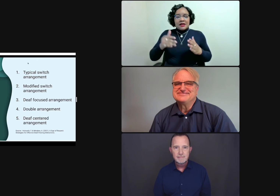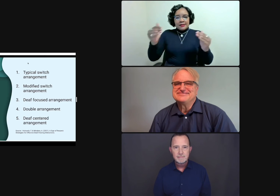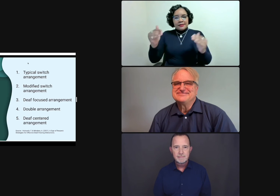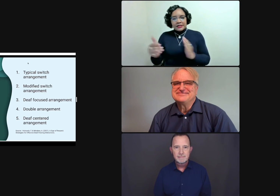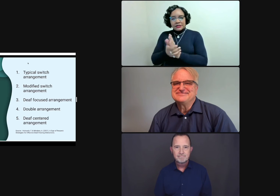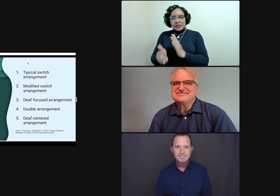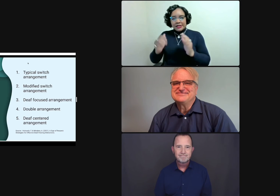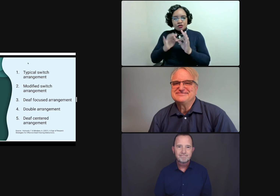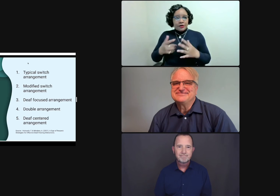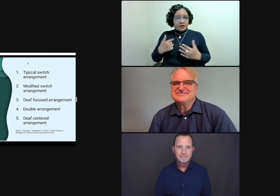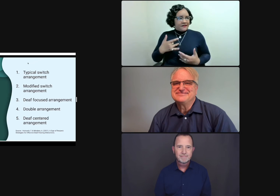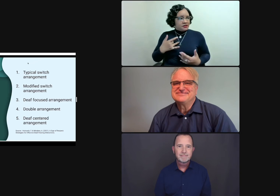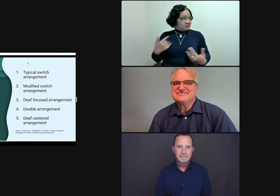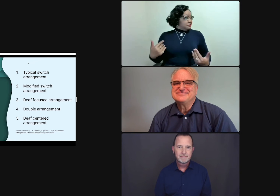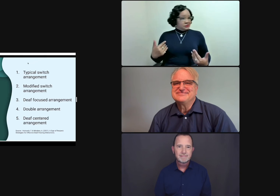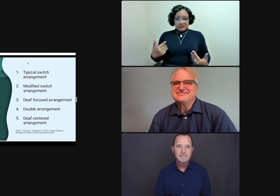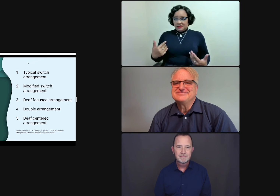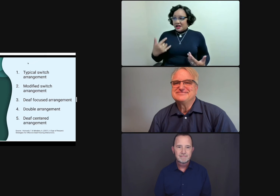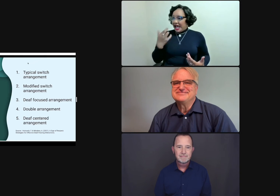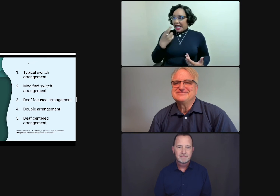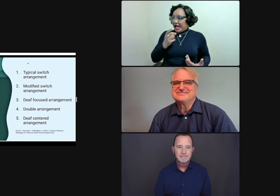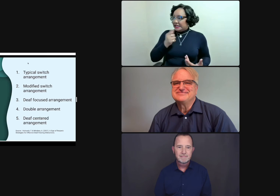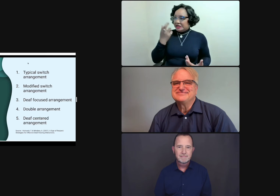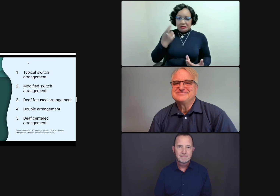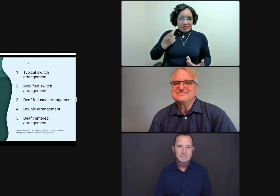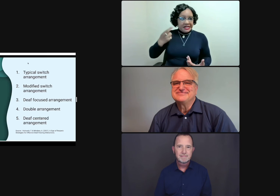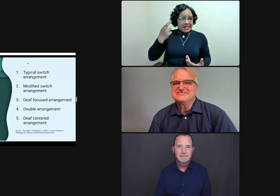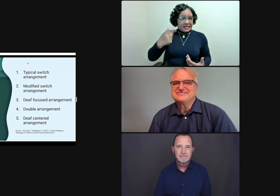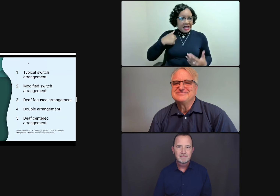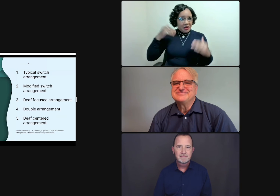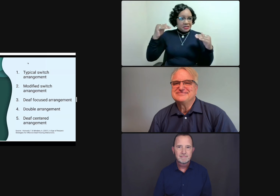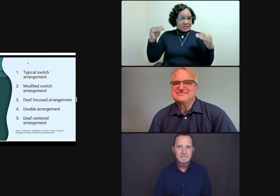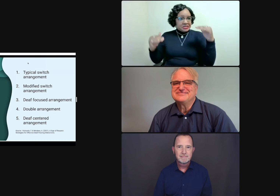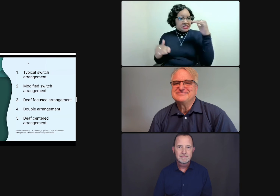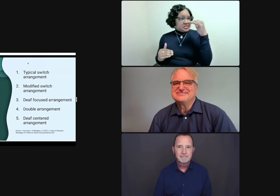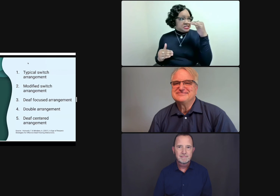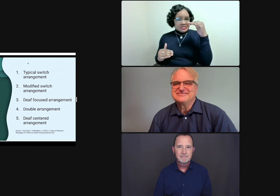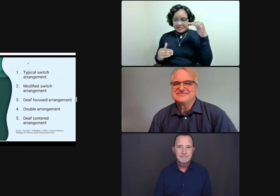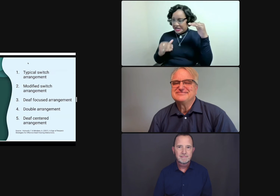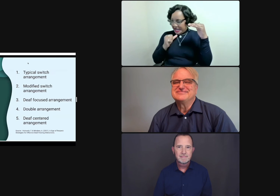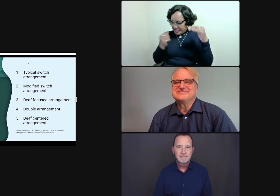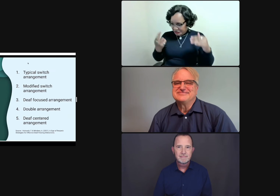And that can really hurt the feelings and the thoughts of that interpreter